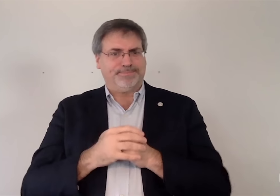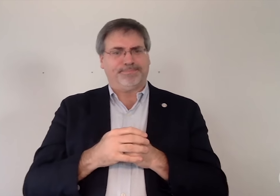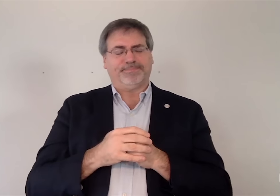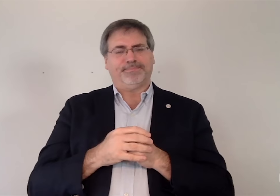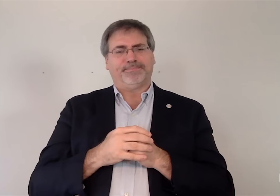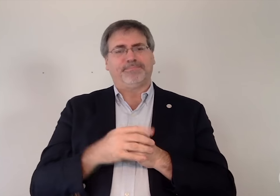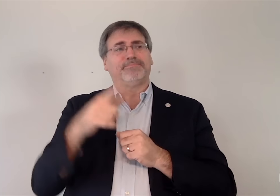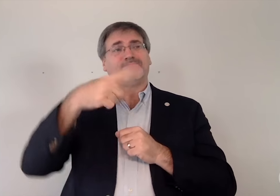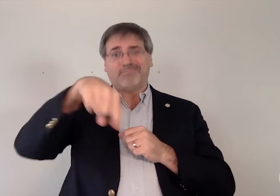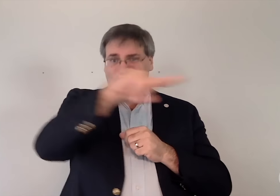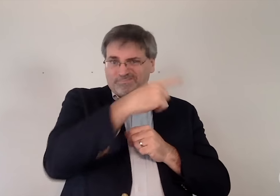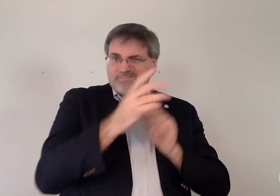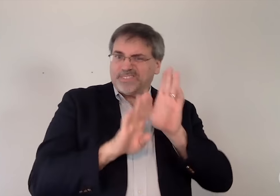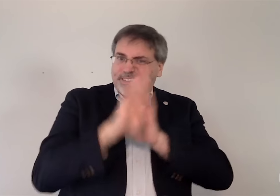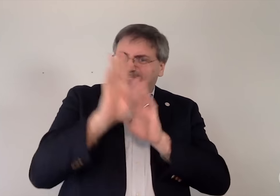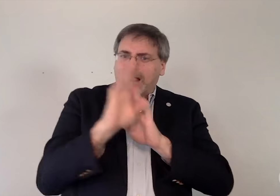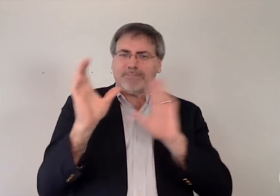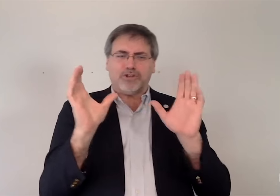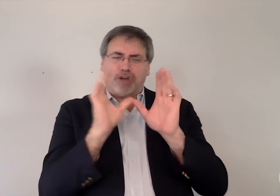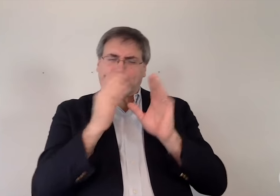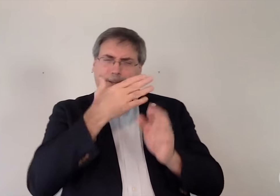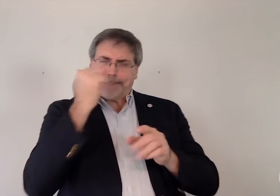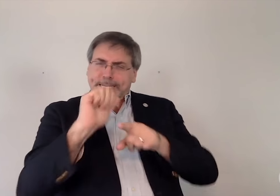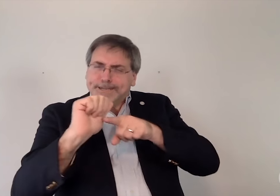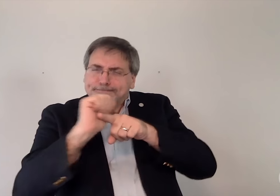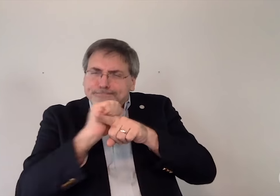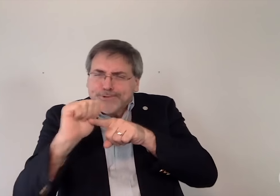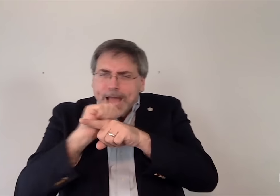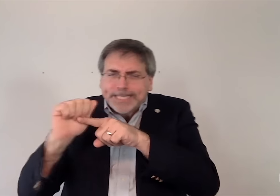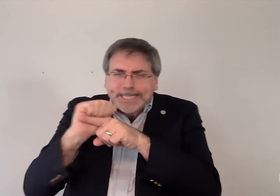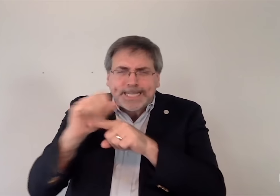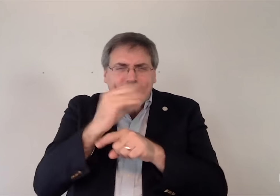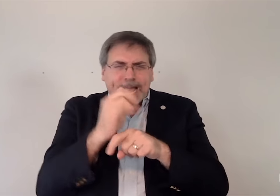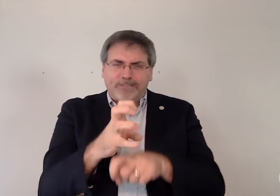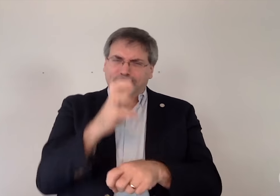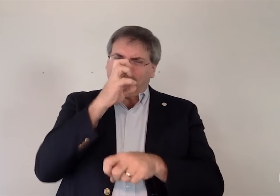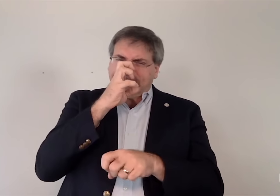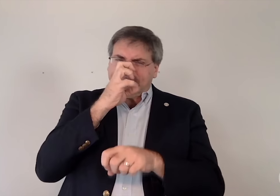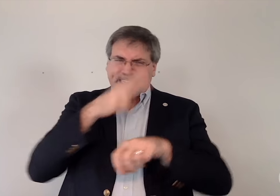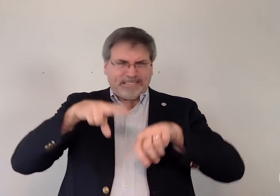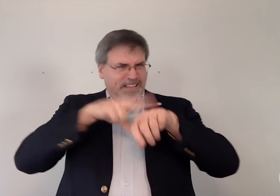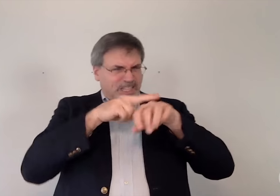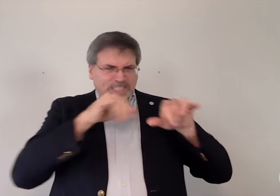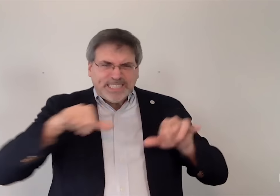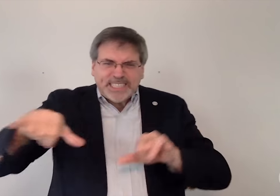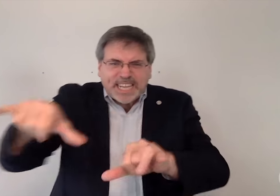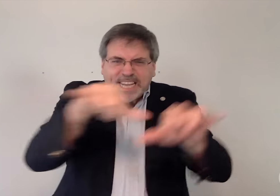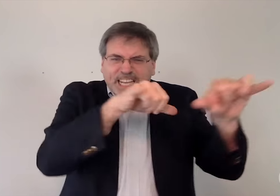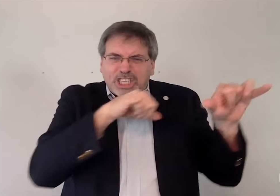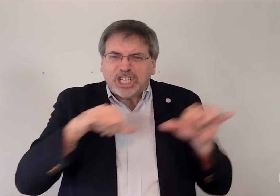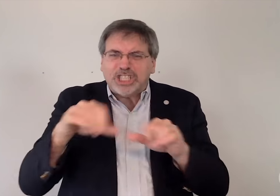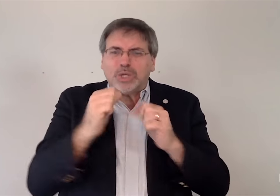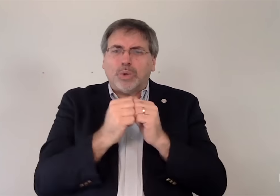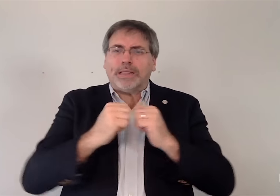They developed credentialing best practices and rigorous national standards with